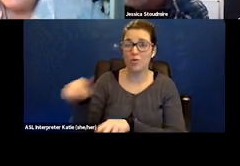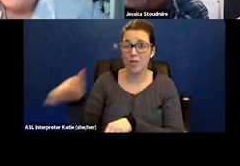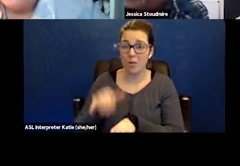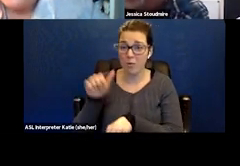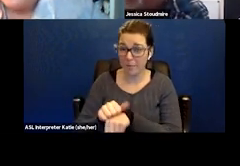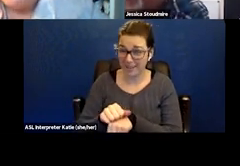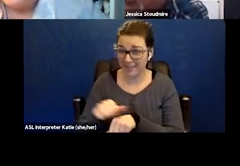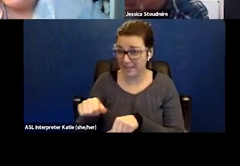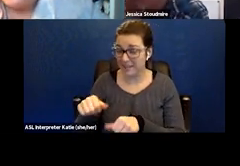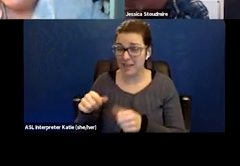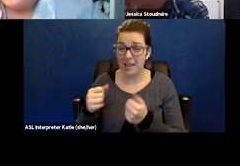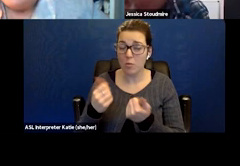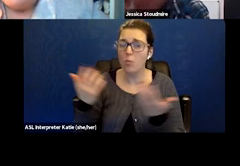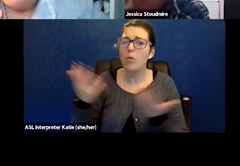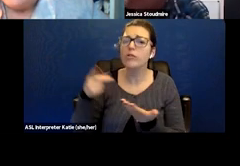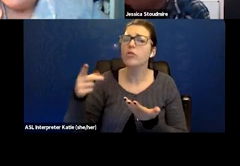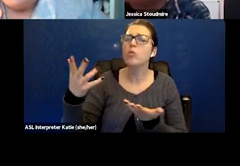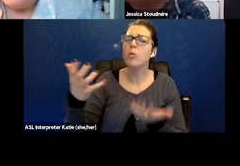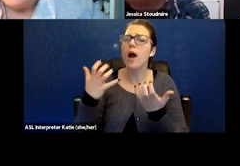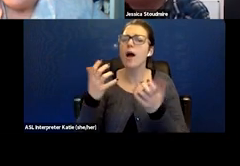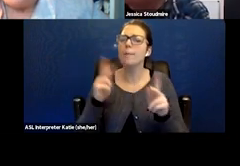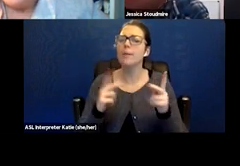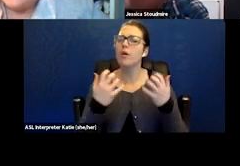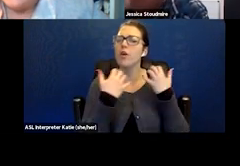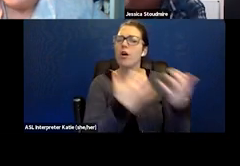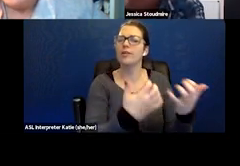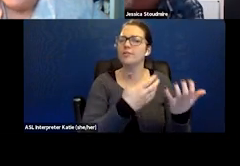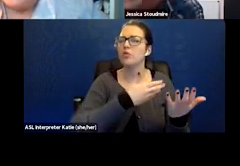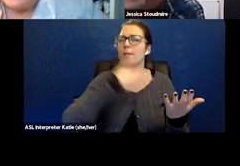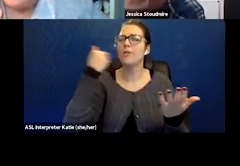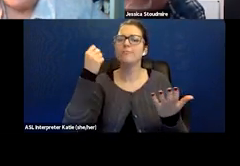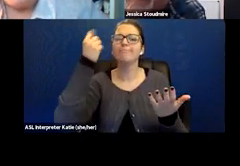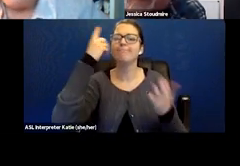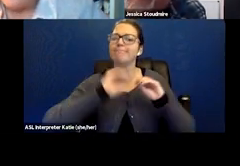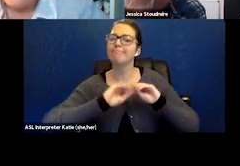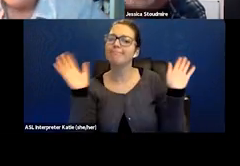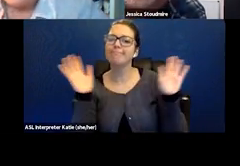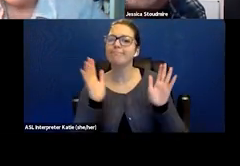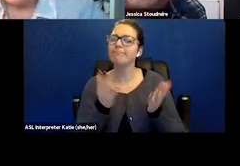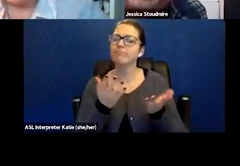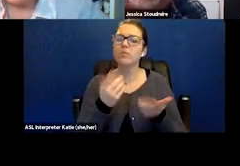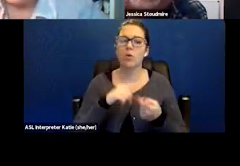What takeaway would you like folks to better understand when they work with applicants